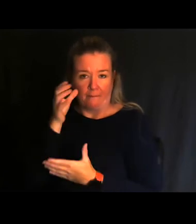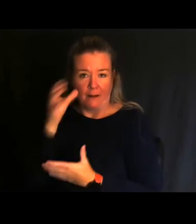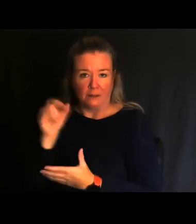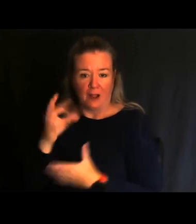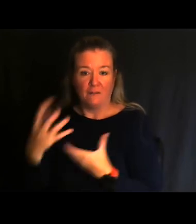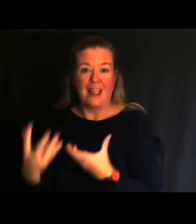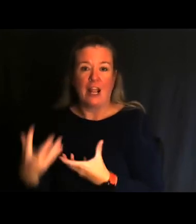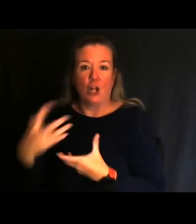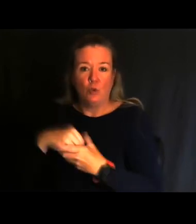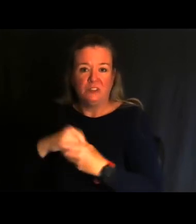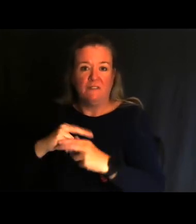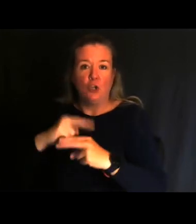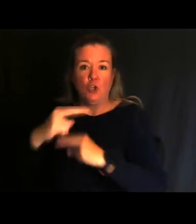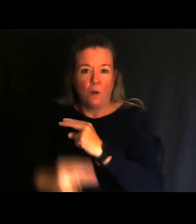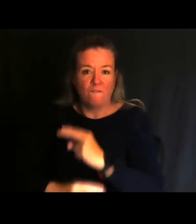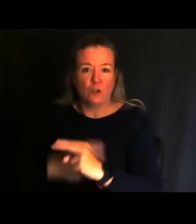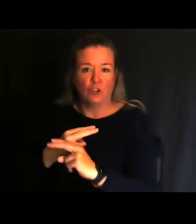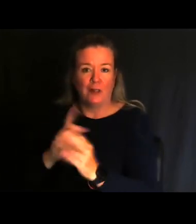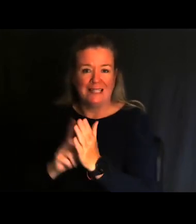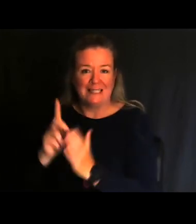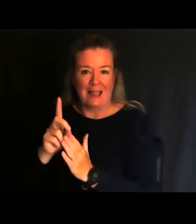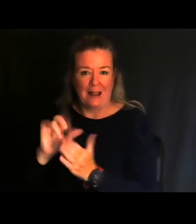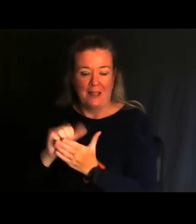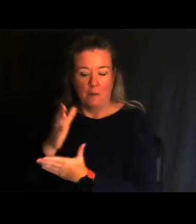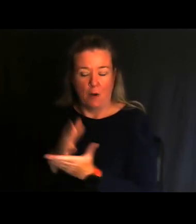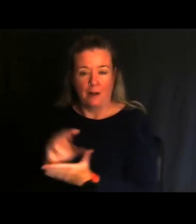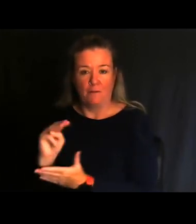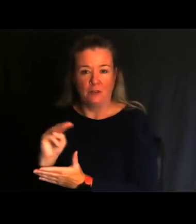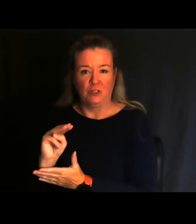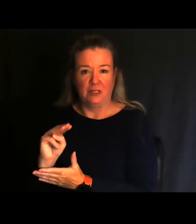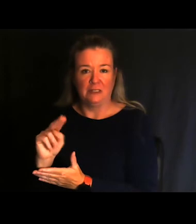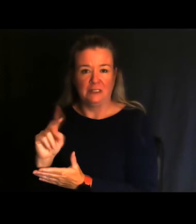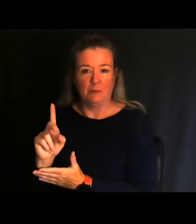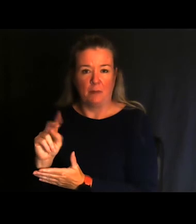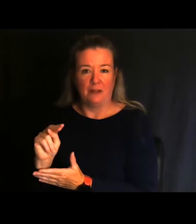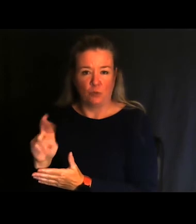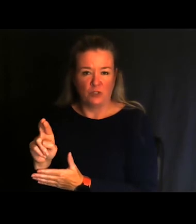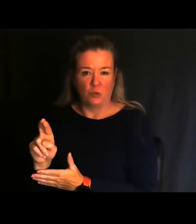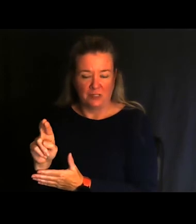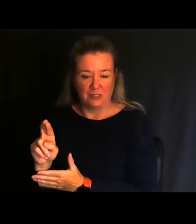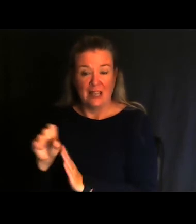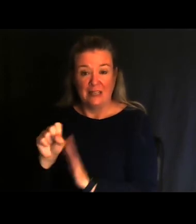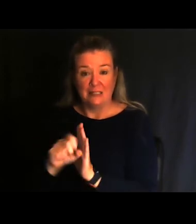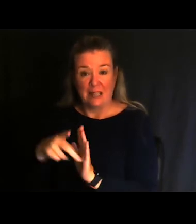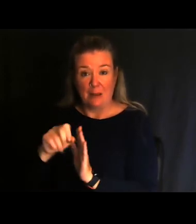universal design that are part of the Michigan Department of Natural Resources state parks and park projects.